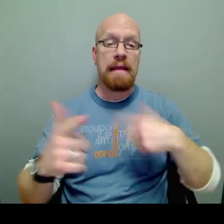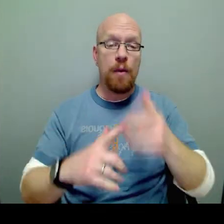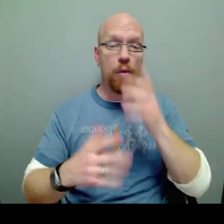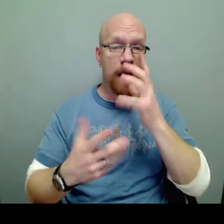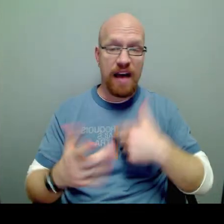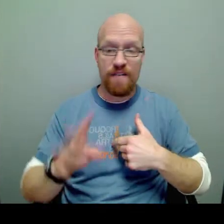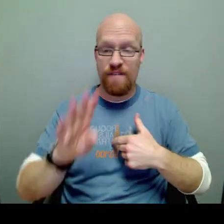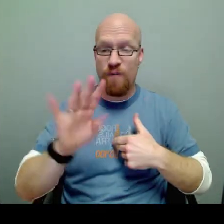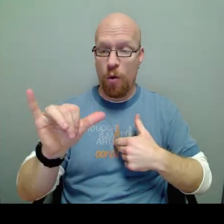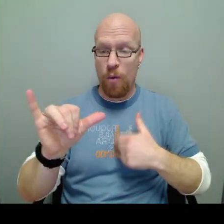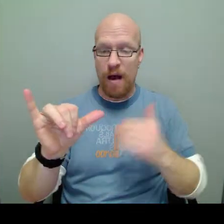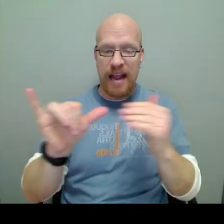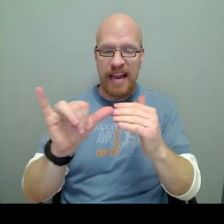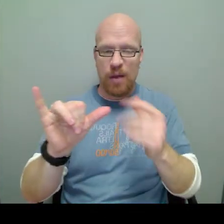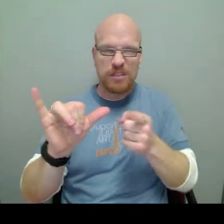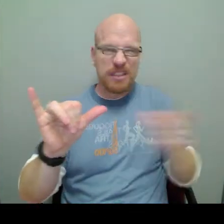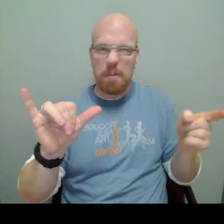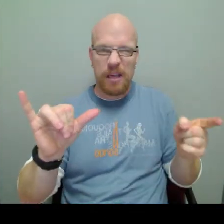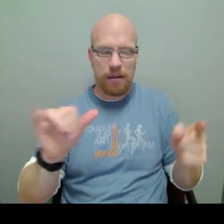And then we'll have 4Y equals something.